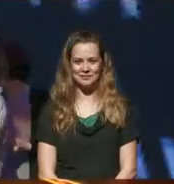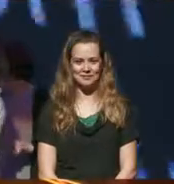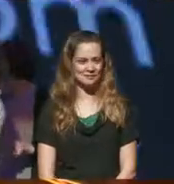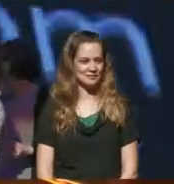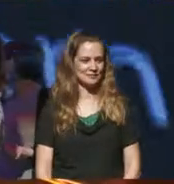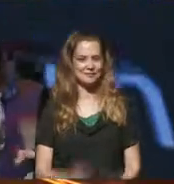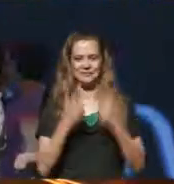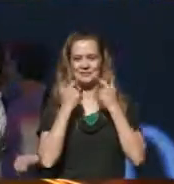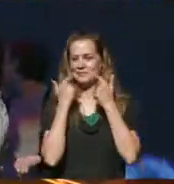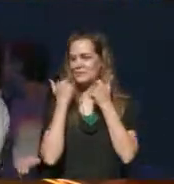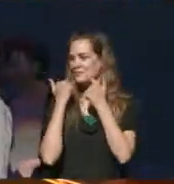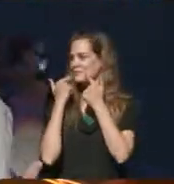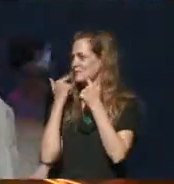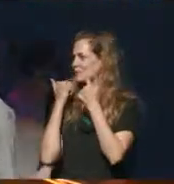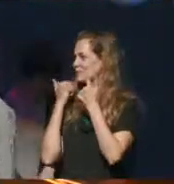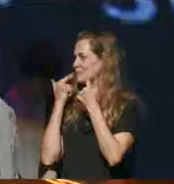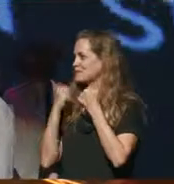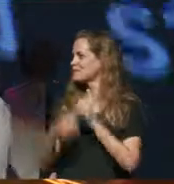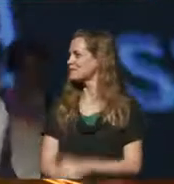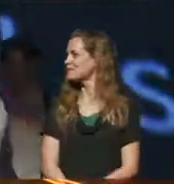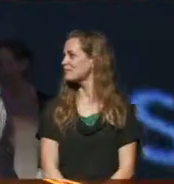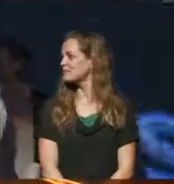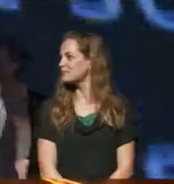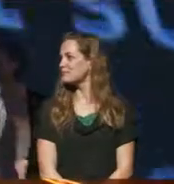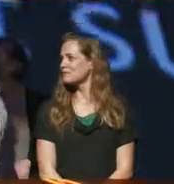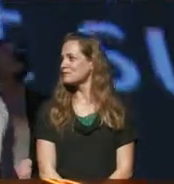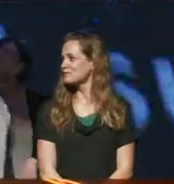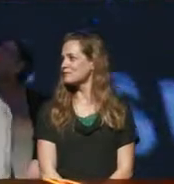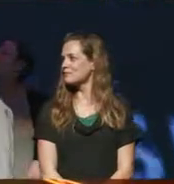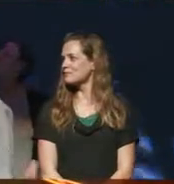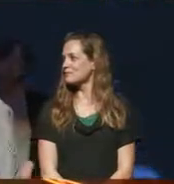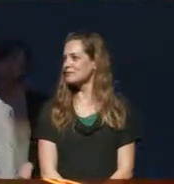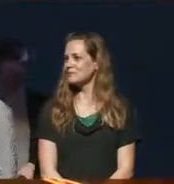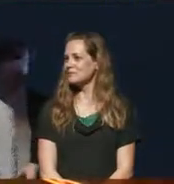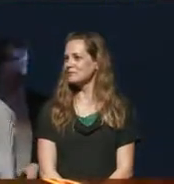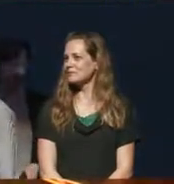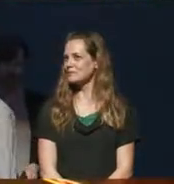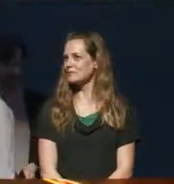and return to the seating areas. Syrus stands and goes to the mic at right. attention and points at the mic he